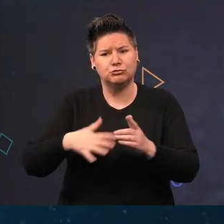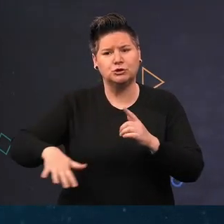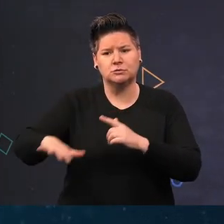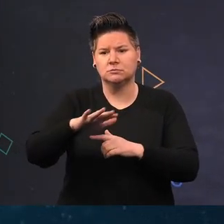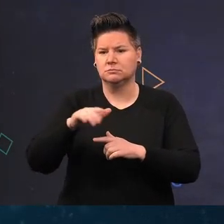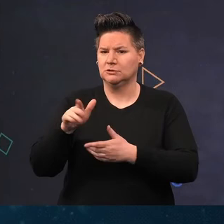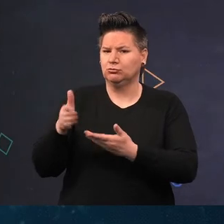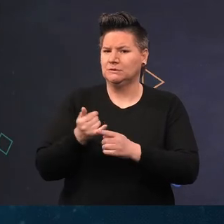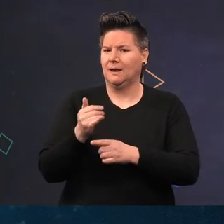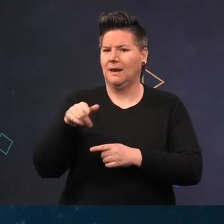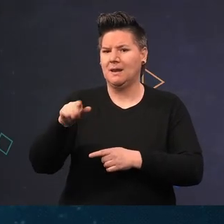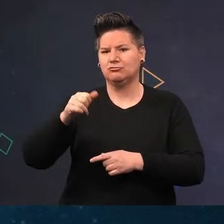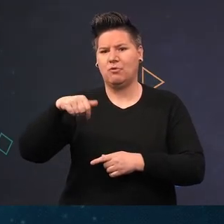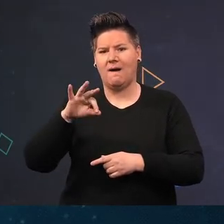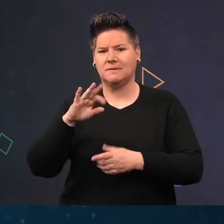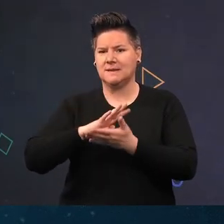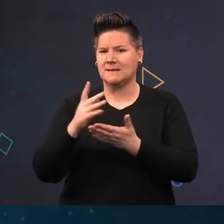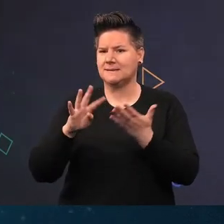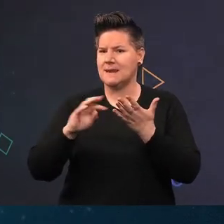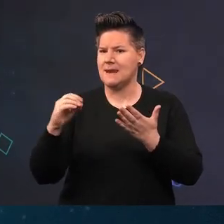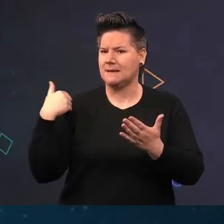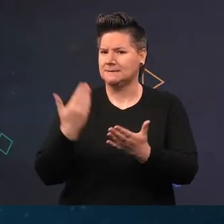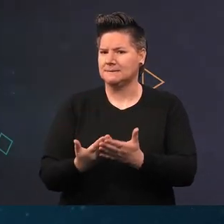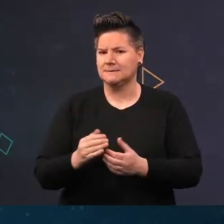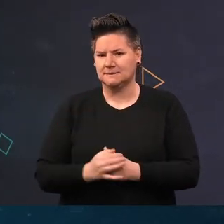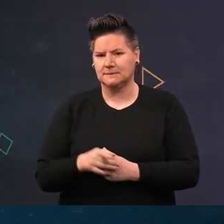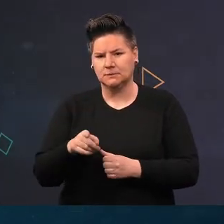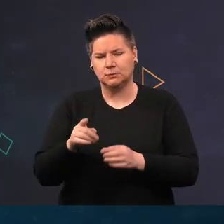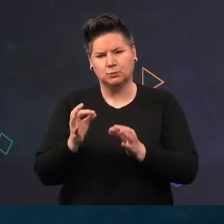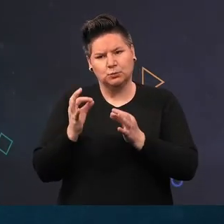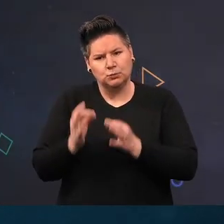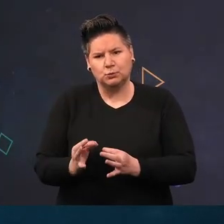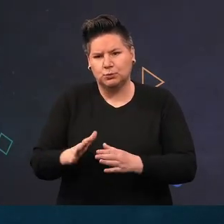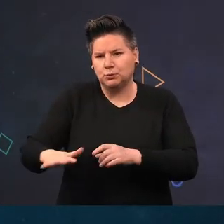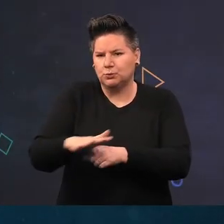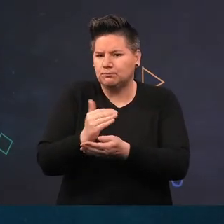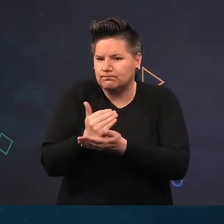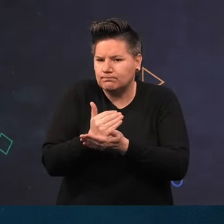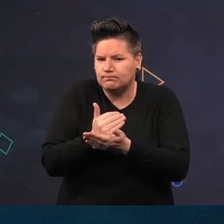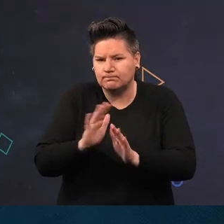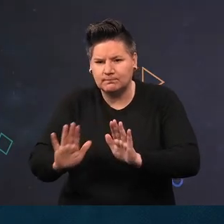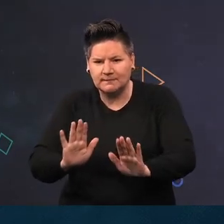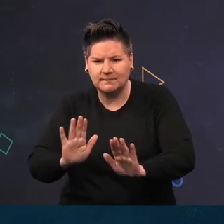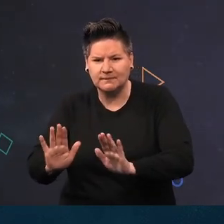in the 1990s and there is evidence that those restrictions are having a positive impact